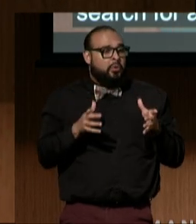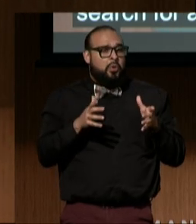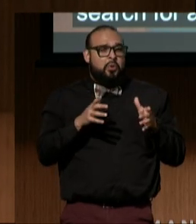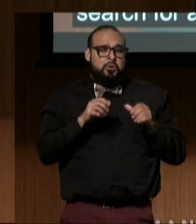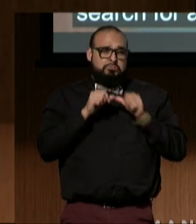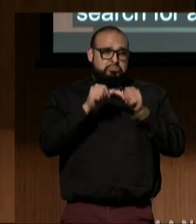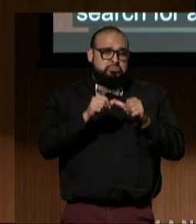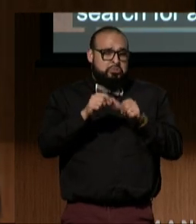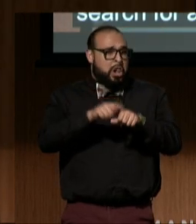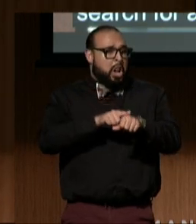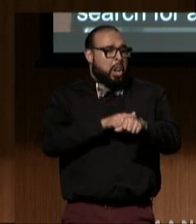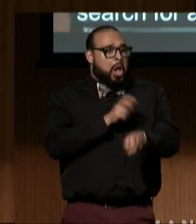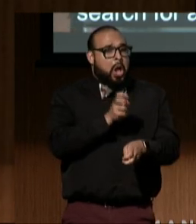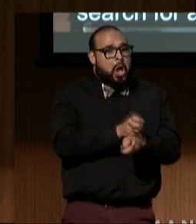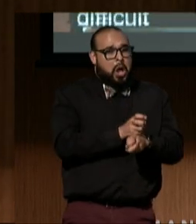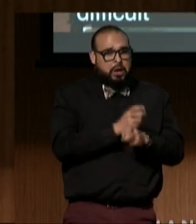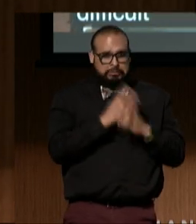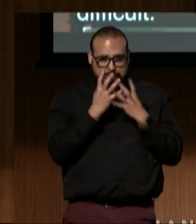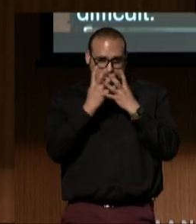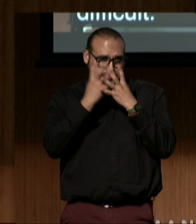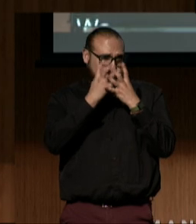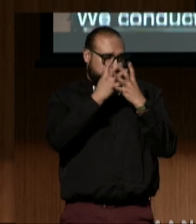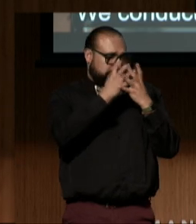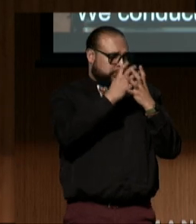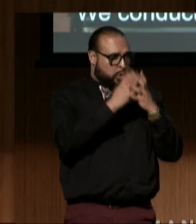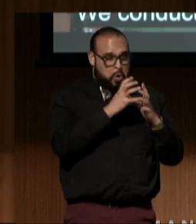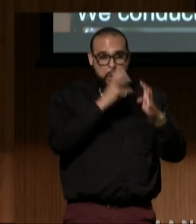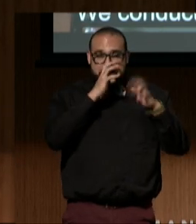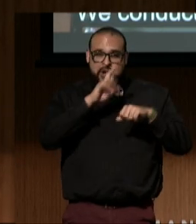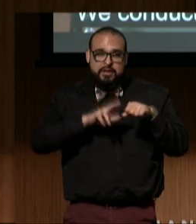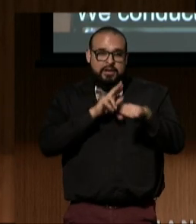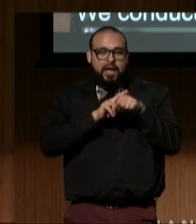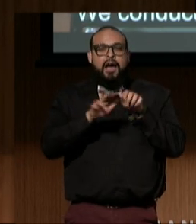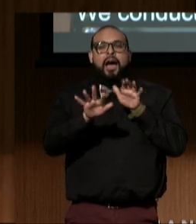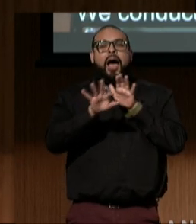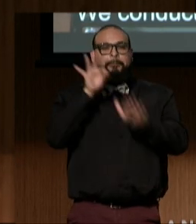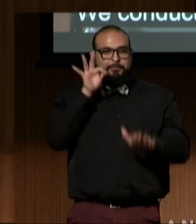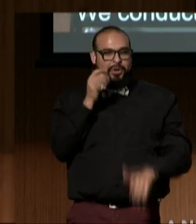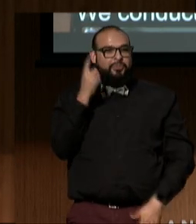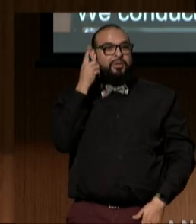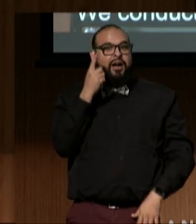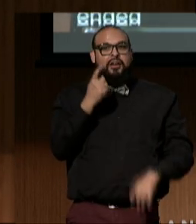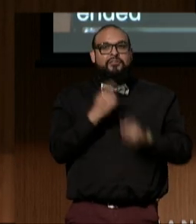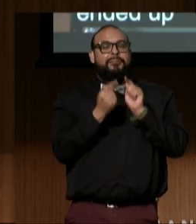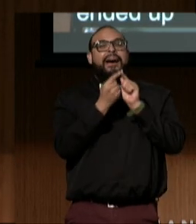We conducted a rigorous national search and we ended up choosing somebody from right across the bay.